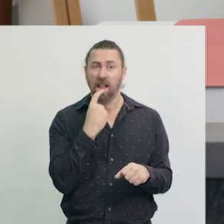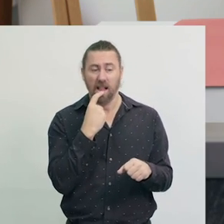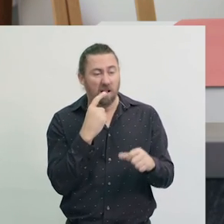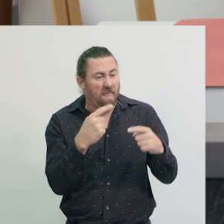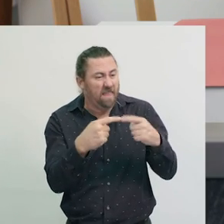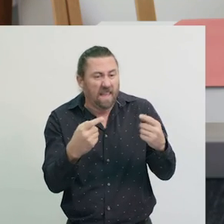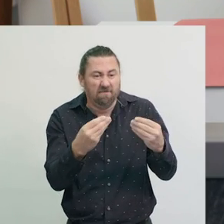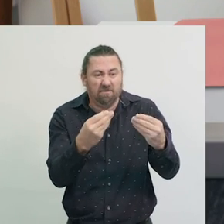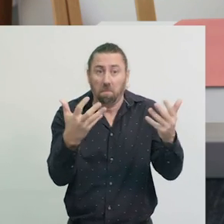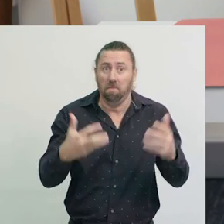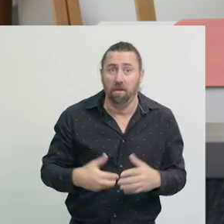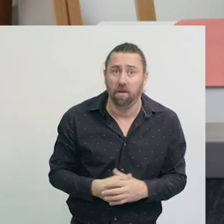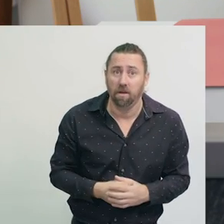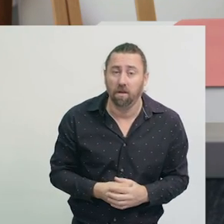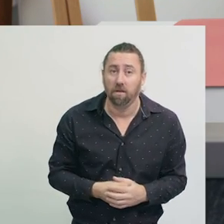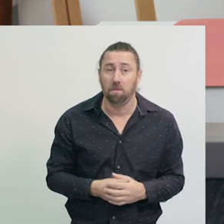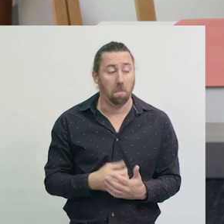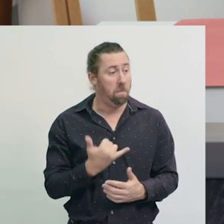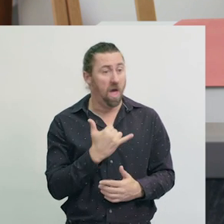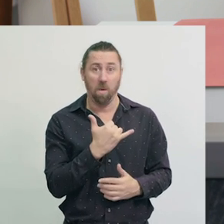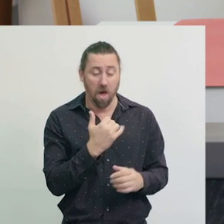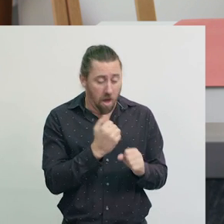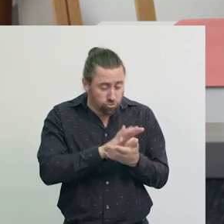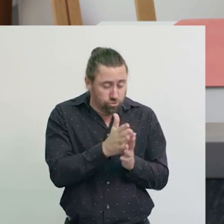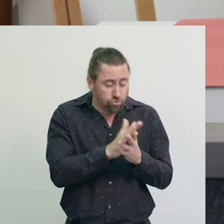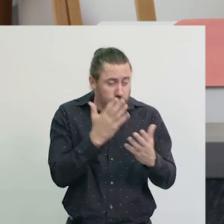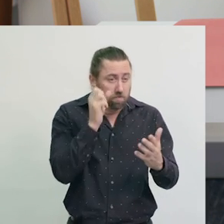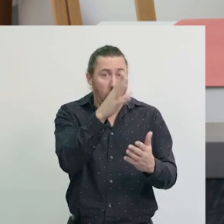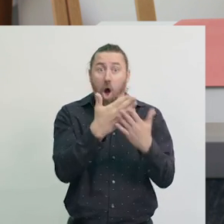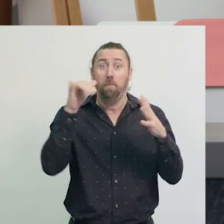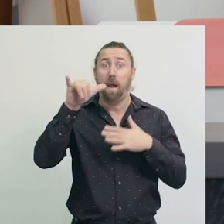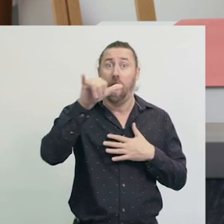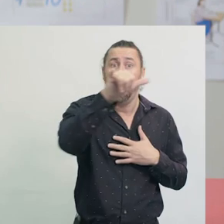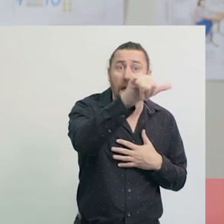Maybe one day it will be part of an aeroplane or at last another can.